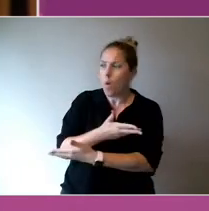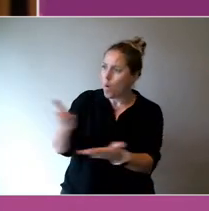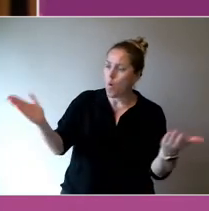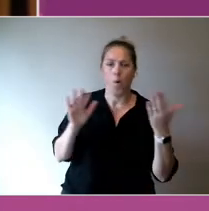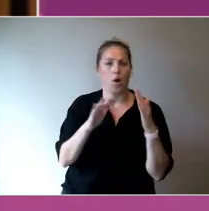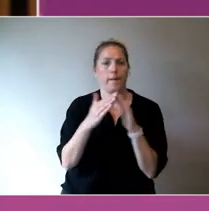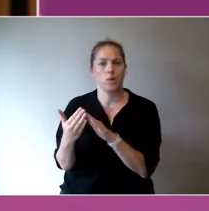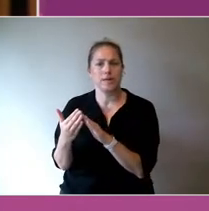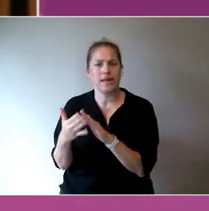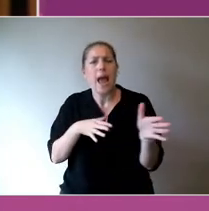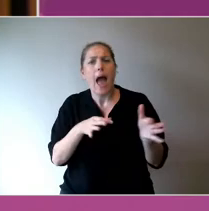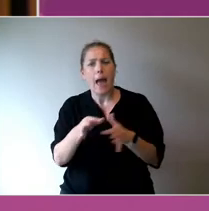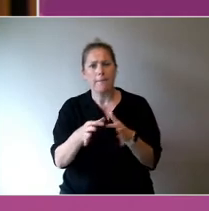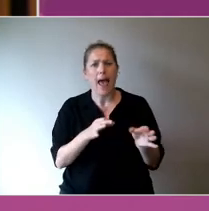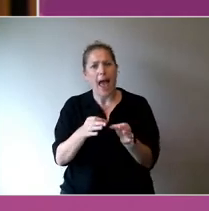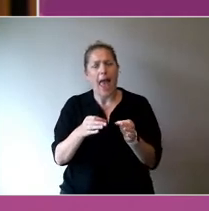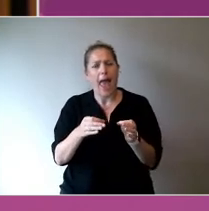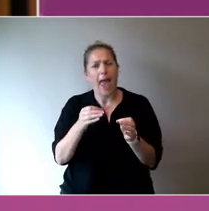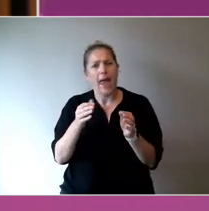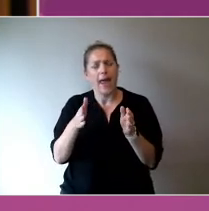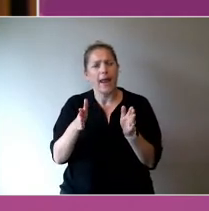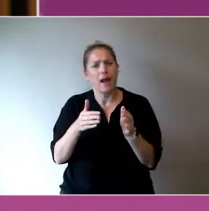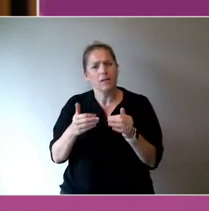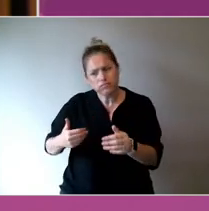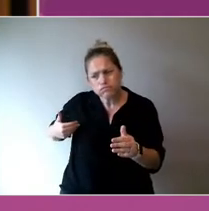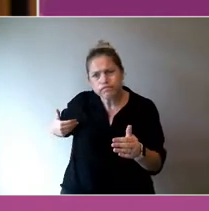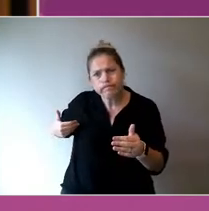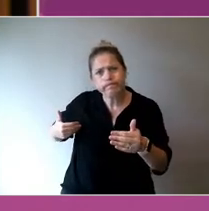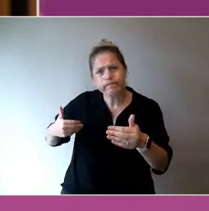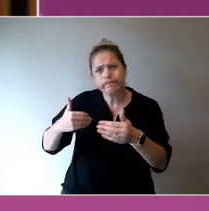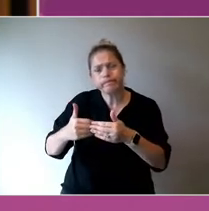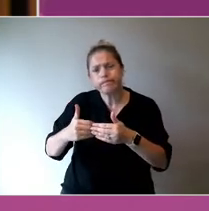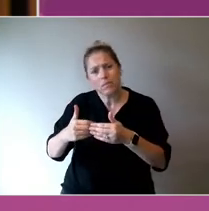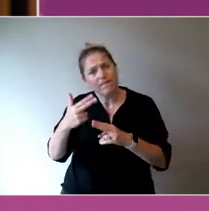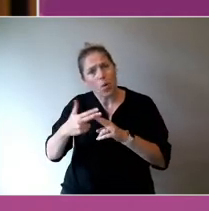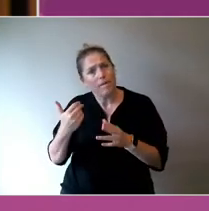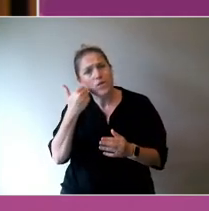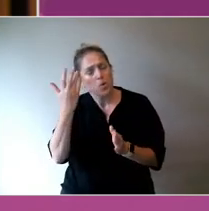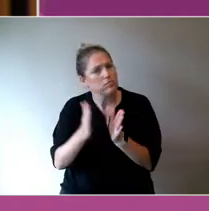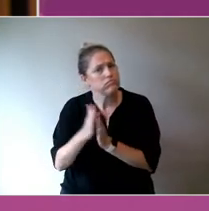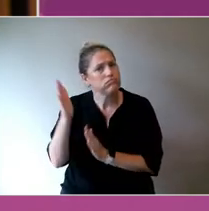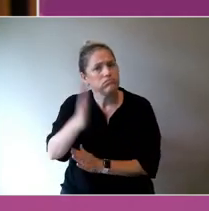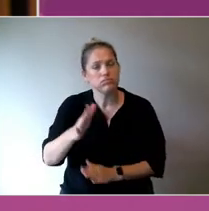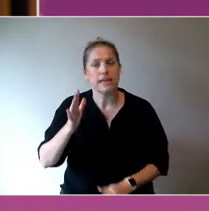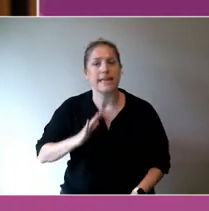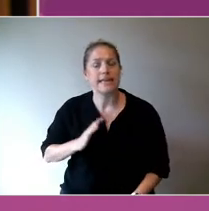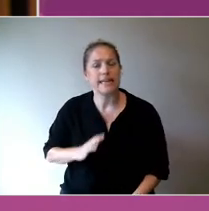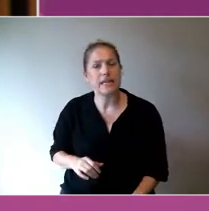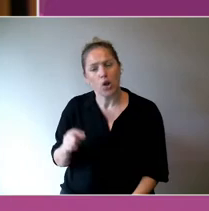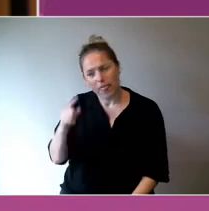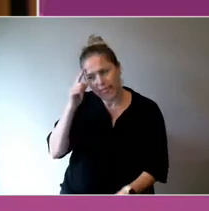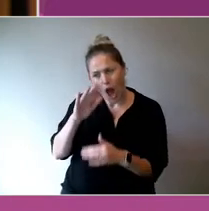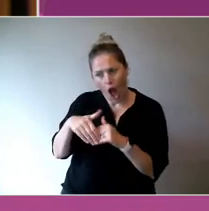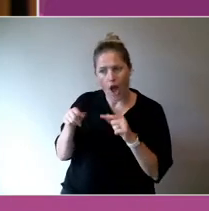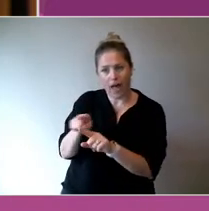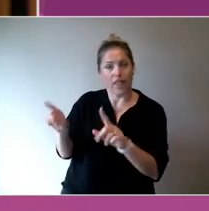But I think that's got to be balanced with the practical recovery and preparation and